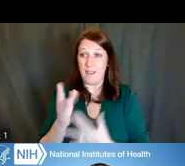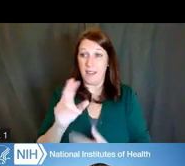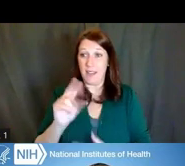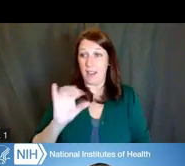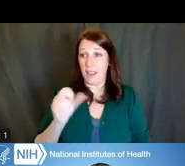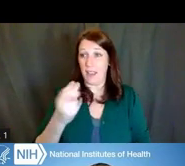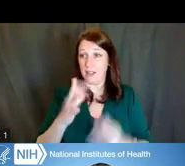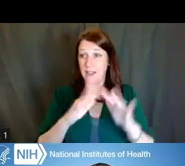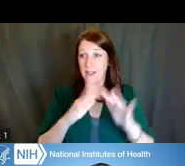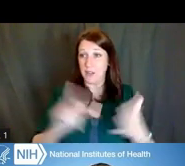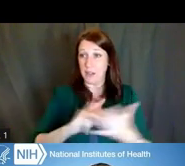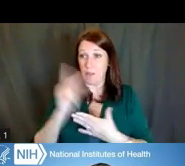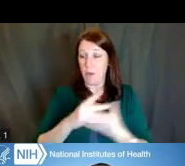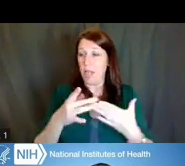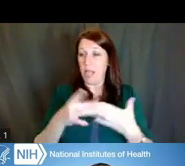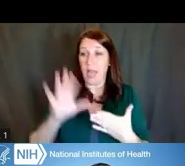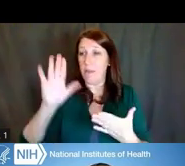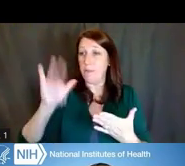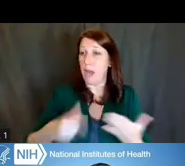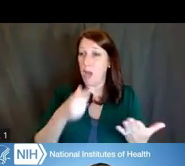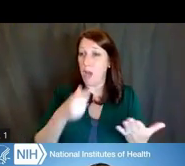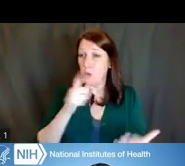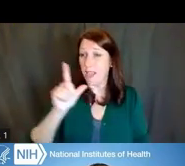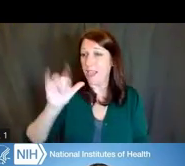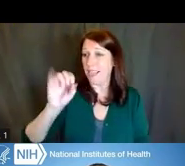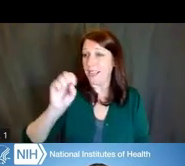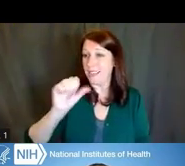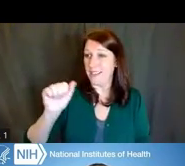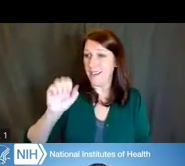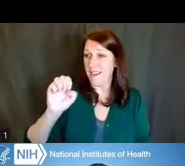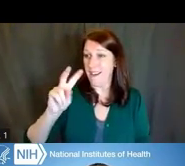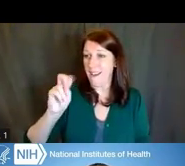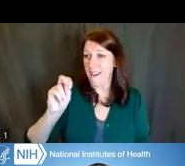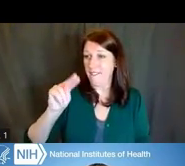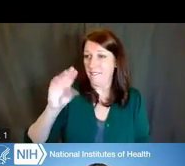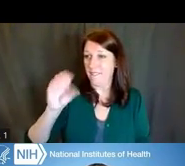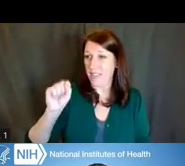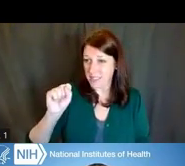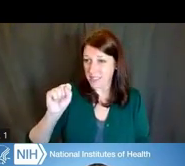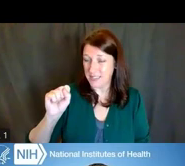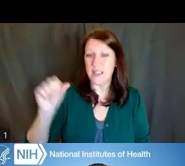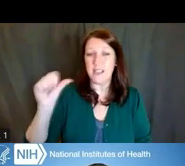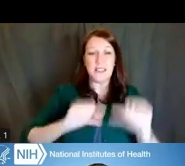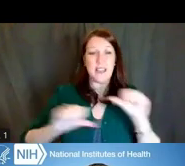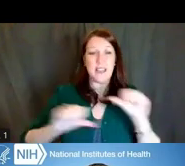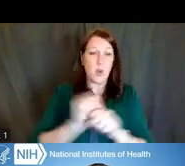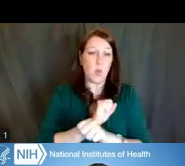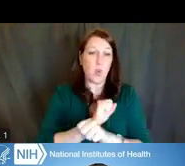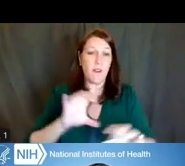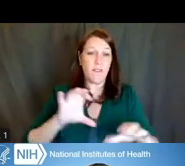will be led by Lisa Evans, Scientific Workforce Diversity officer in the Division of Biomedical Research Workforce